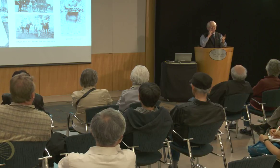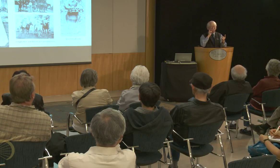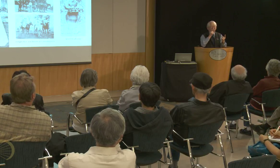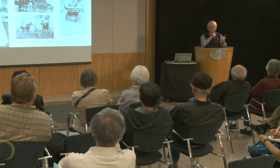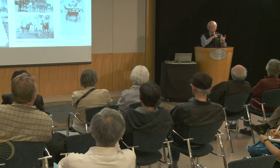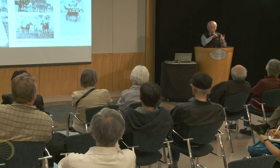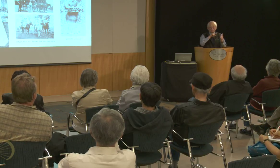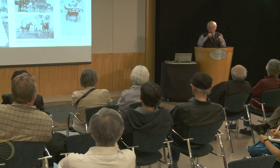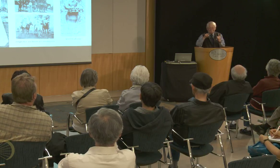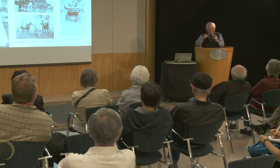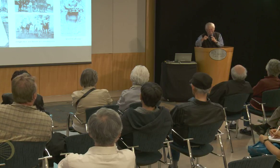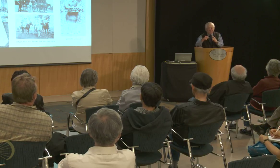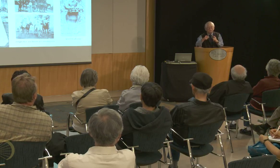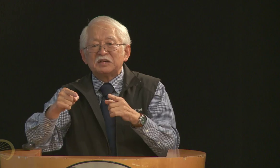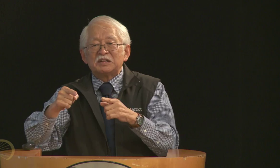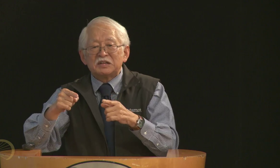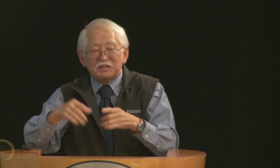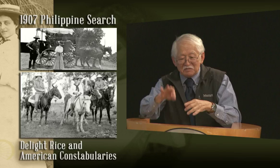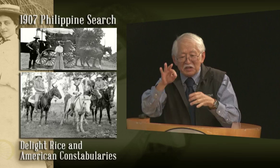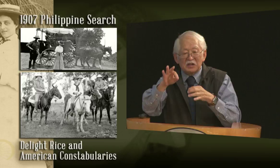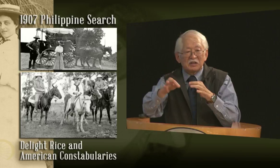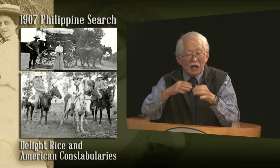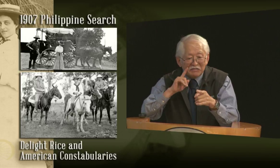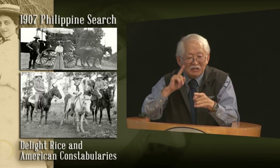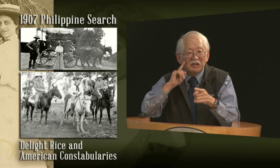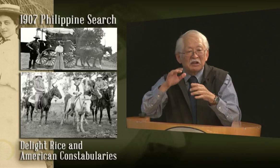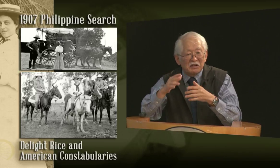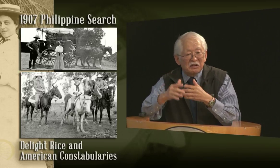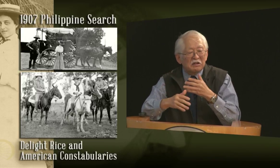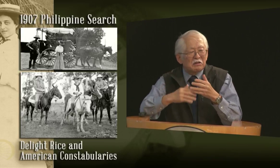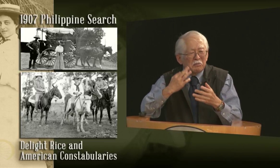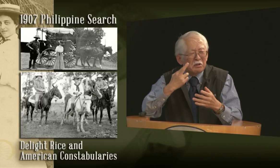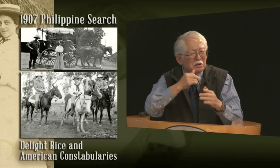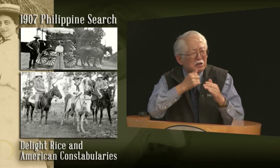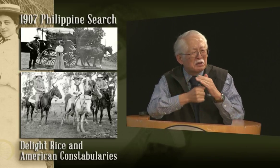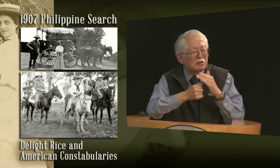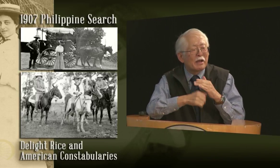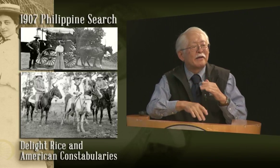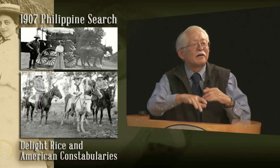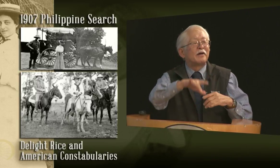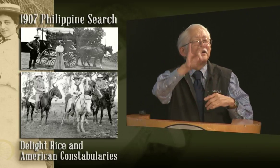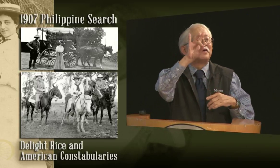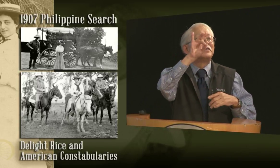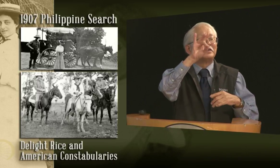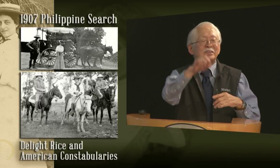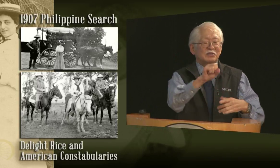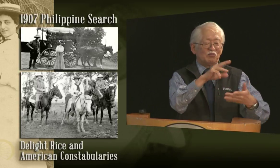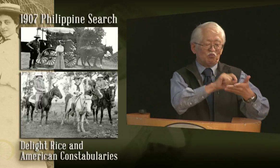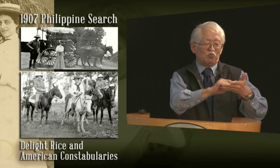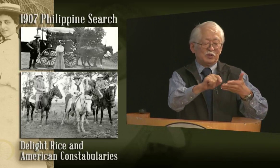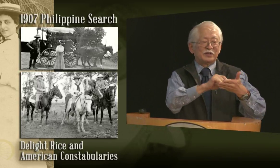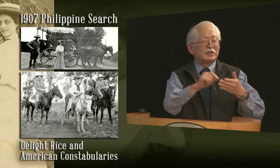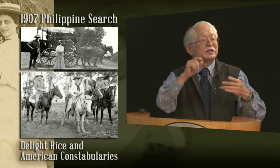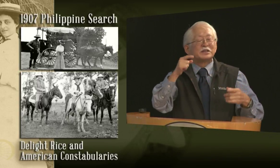She met this one man, had a deaf wife, and they found out that there are a few other deaf people. but the thing was